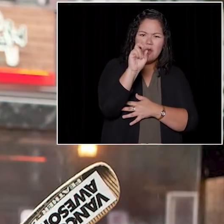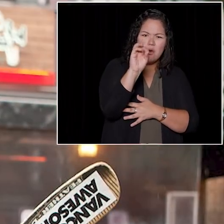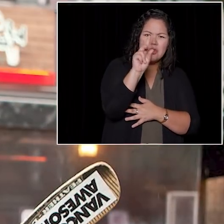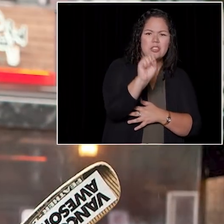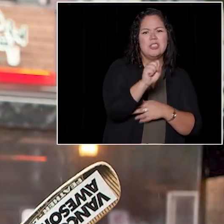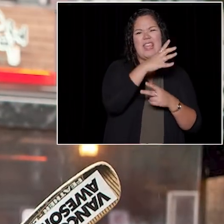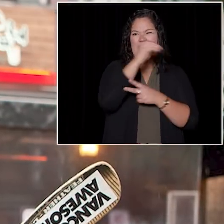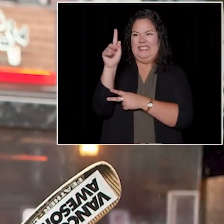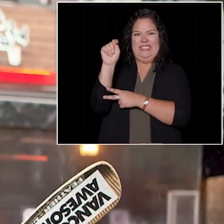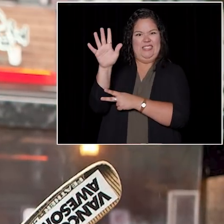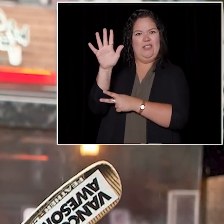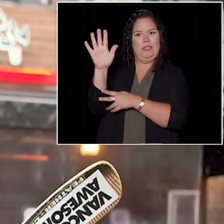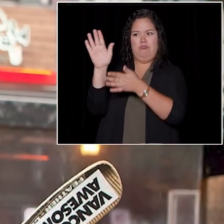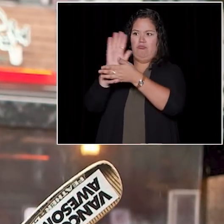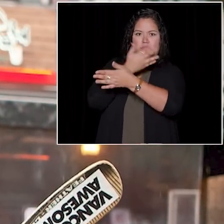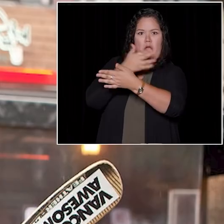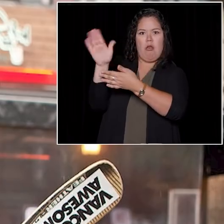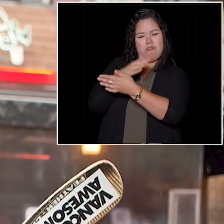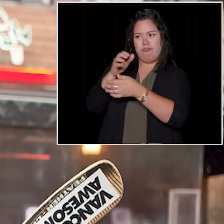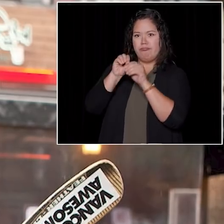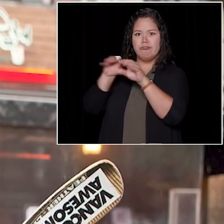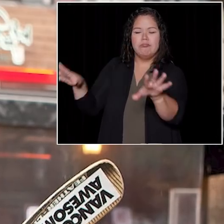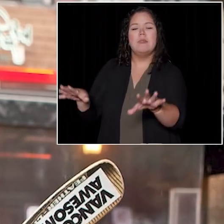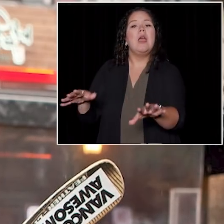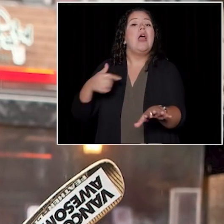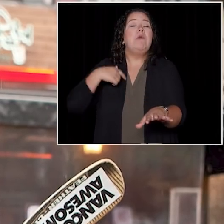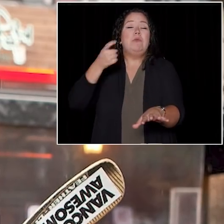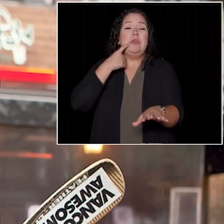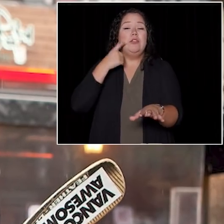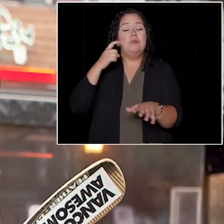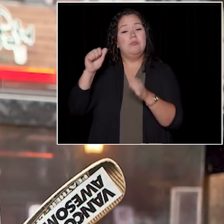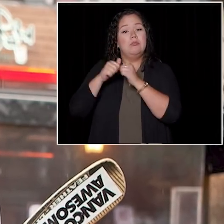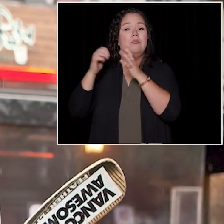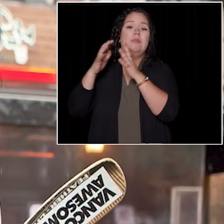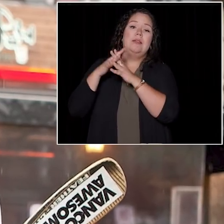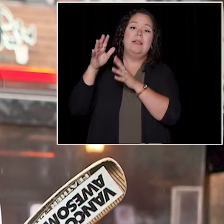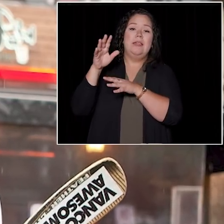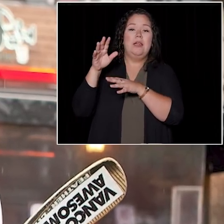Recent years, I have co-founded a startup called Side Door.